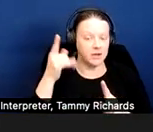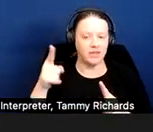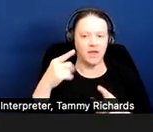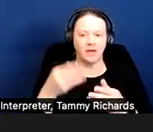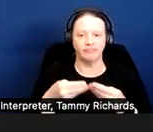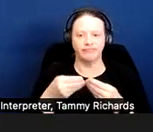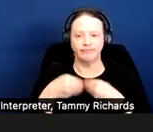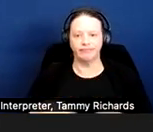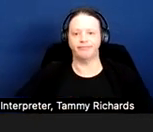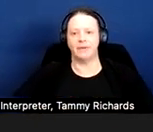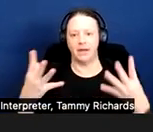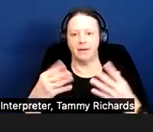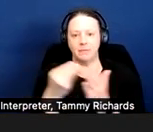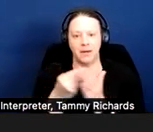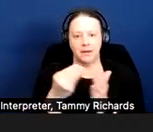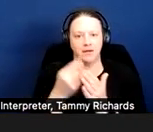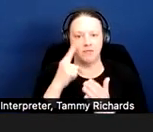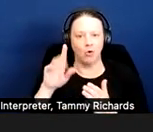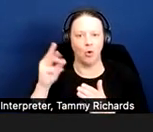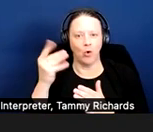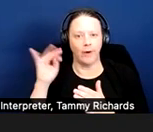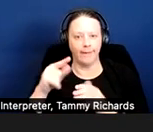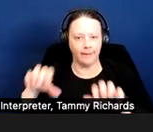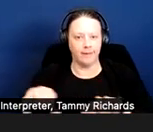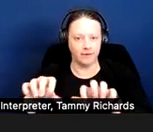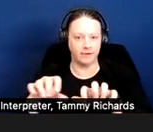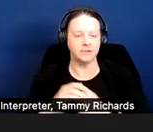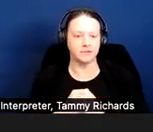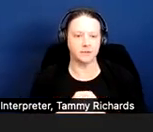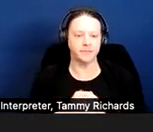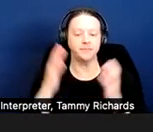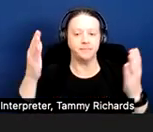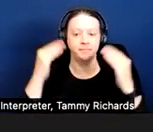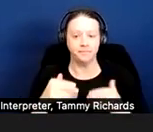Next slide.